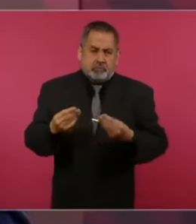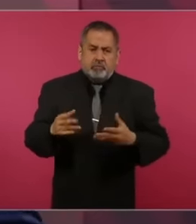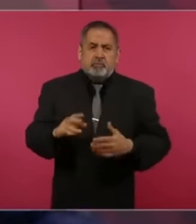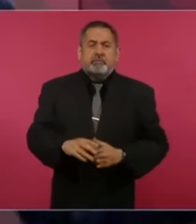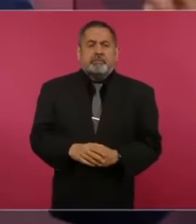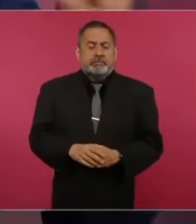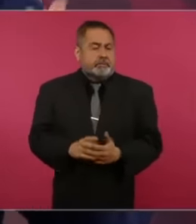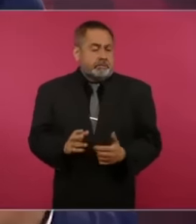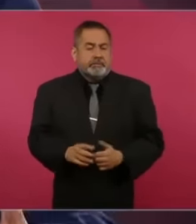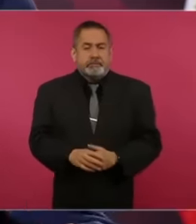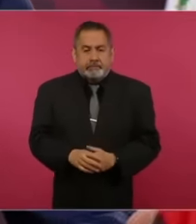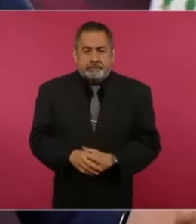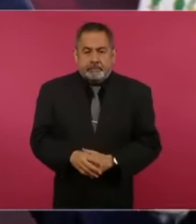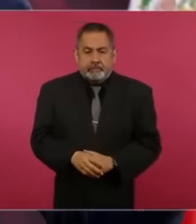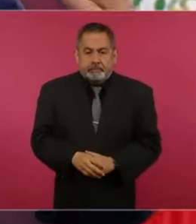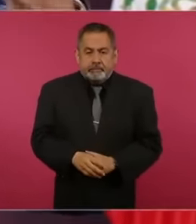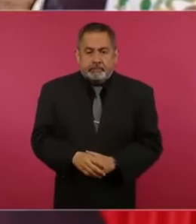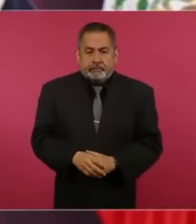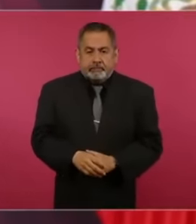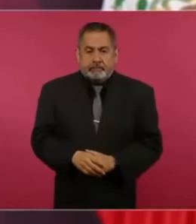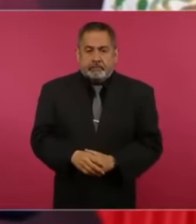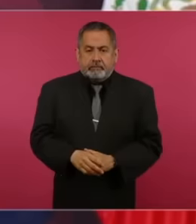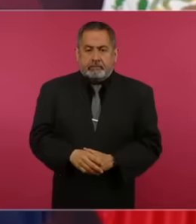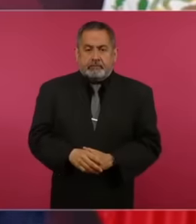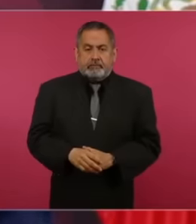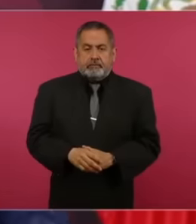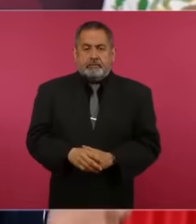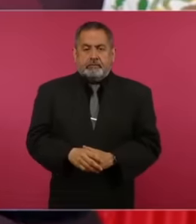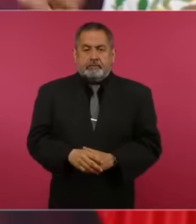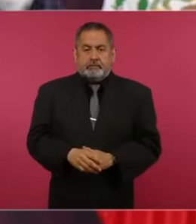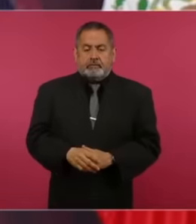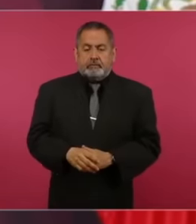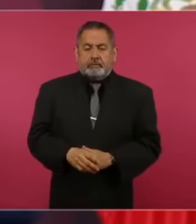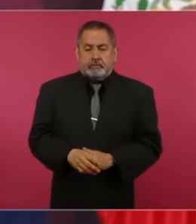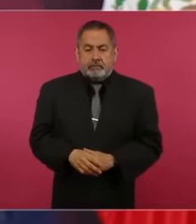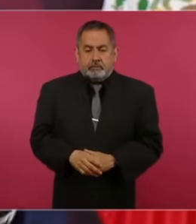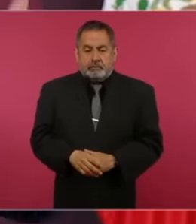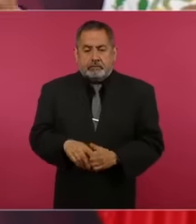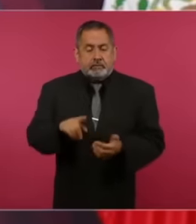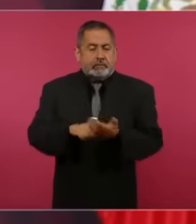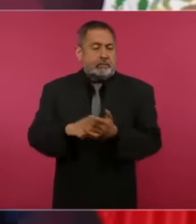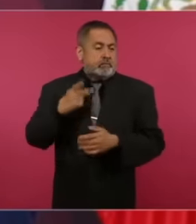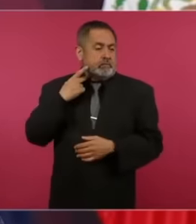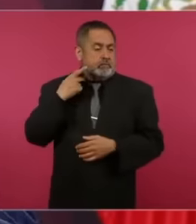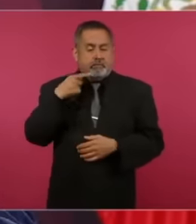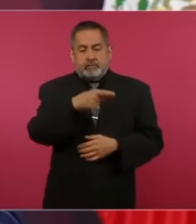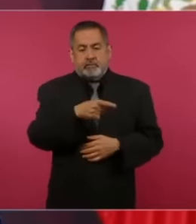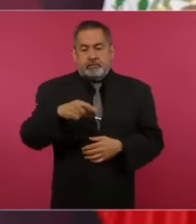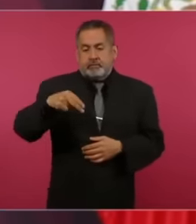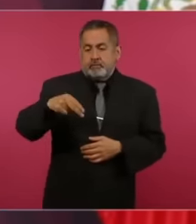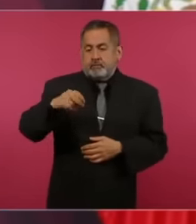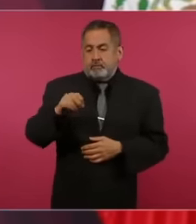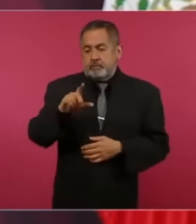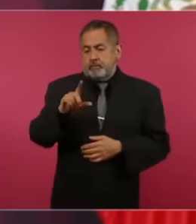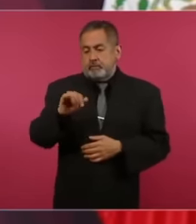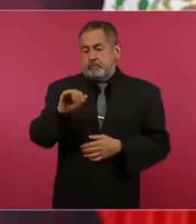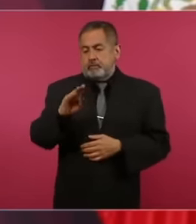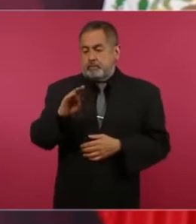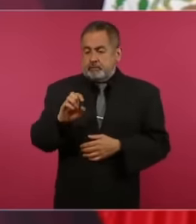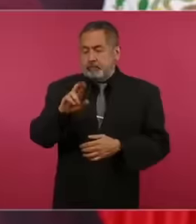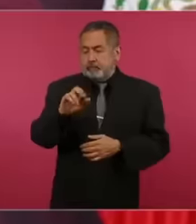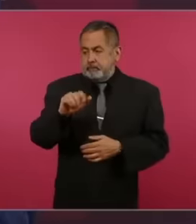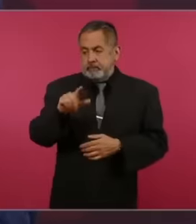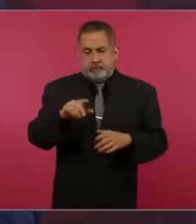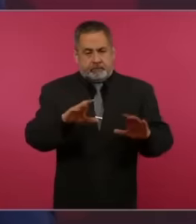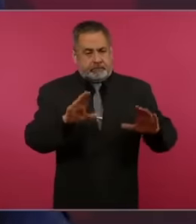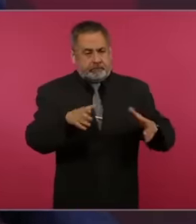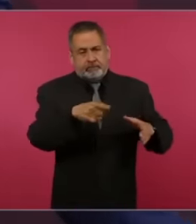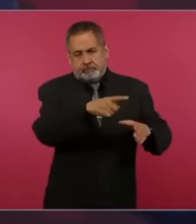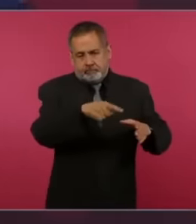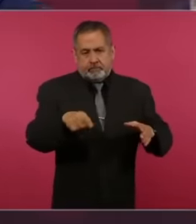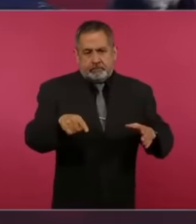hey with the neoliberal policy and they took over the